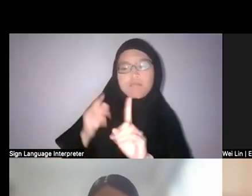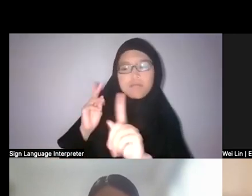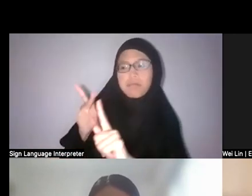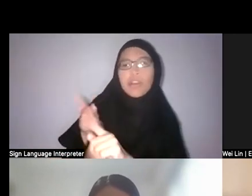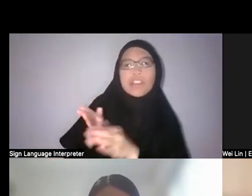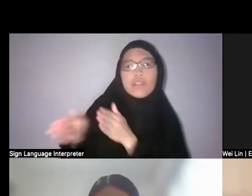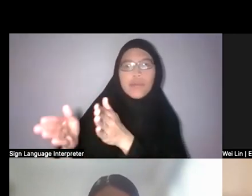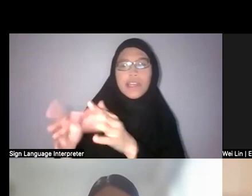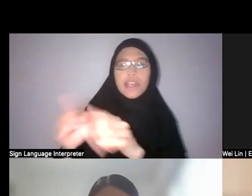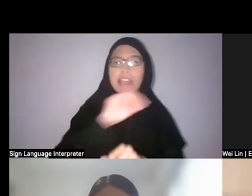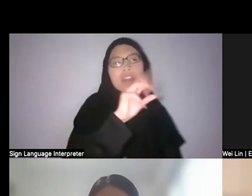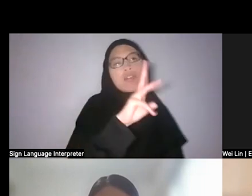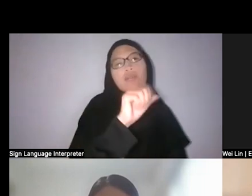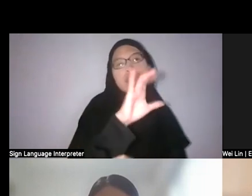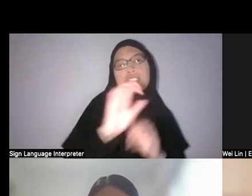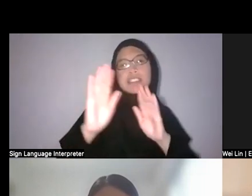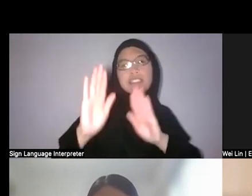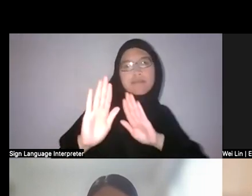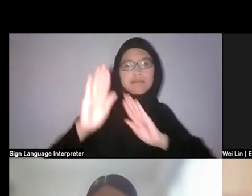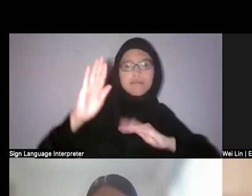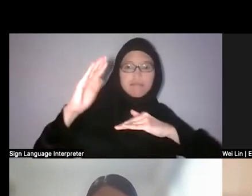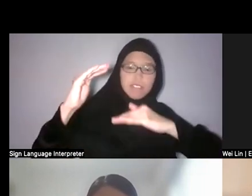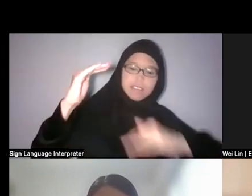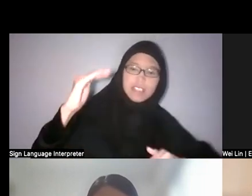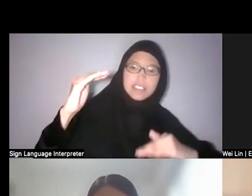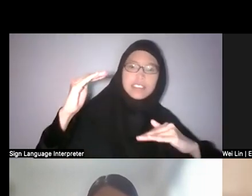How else can we write the “native"